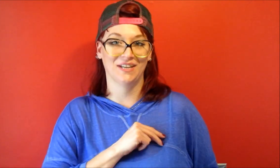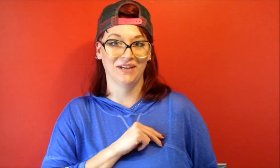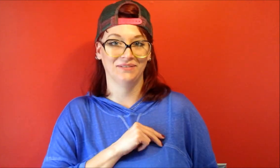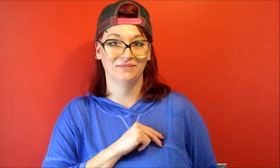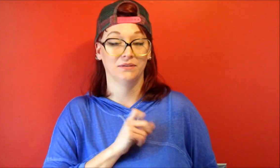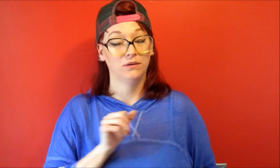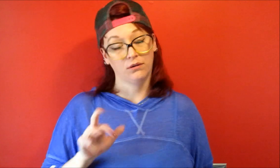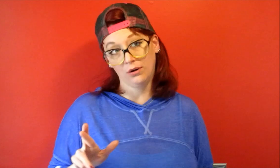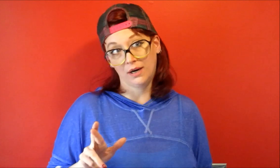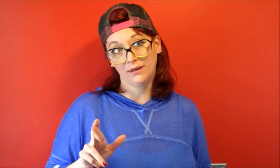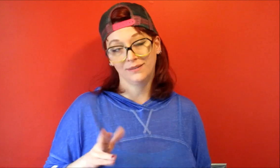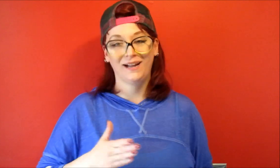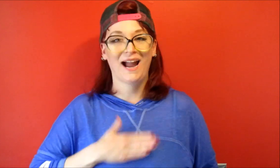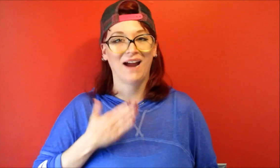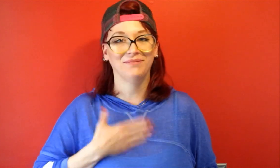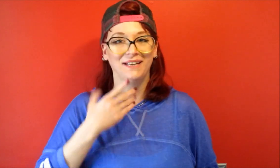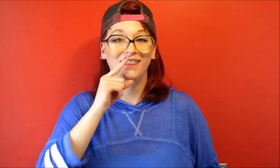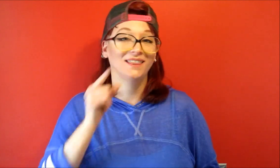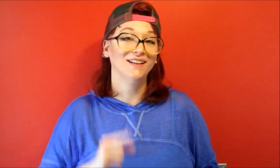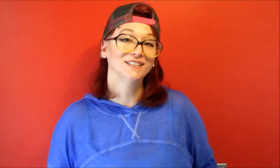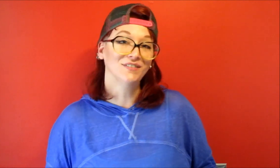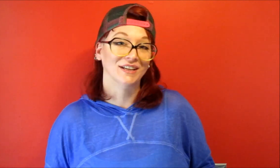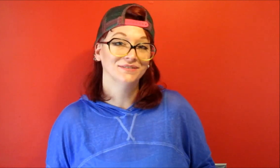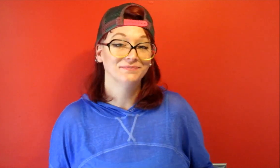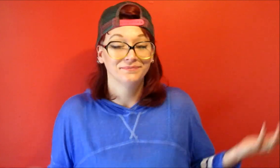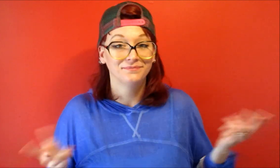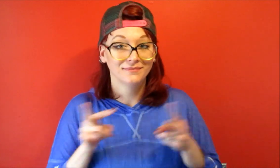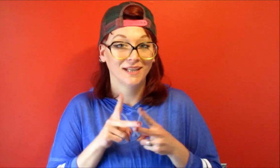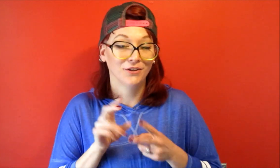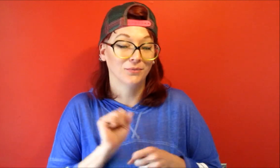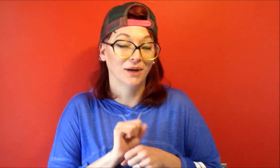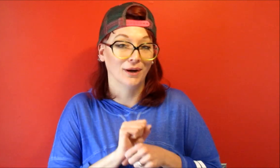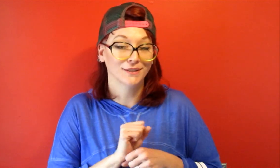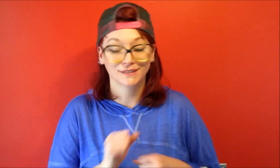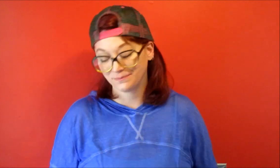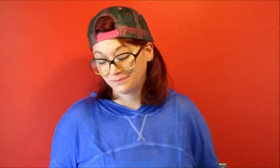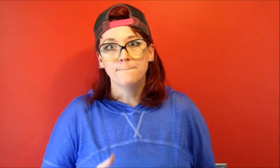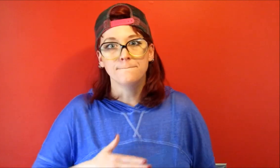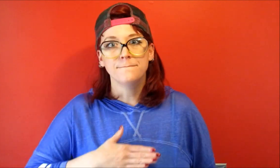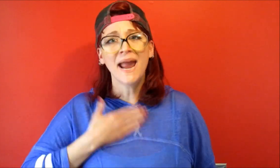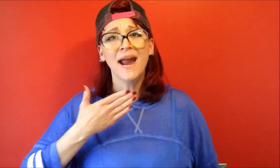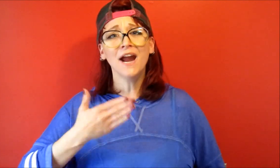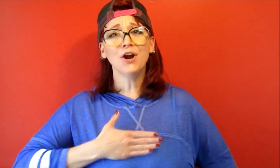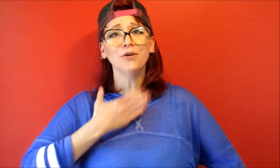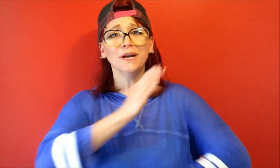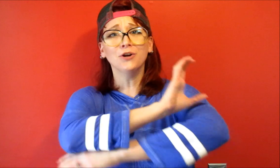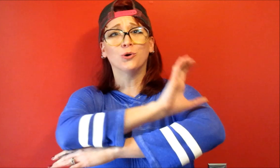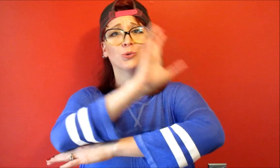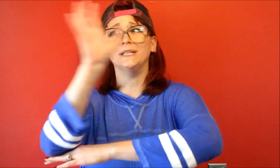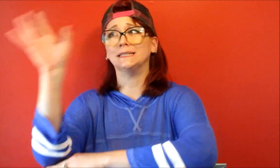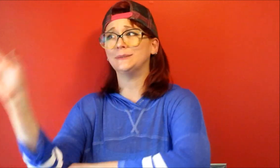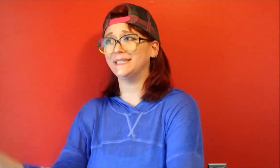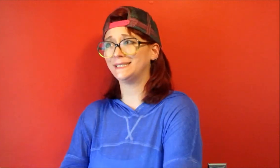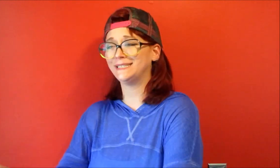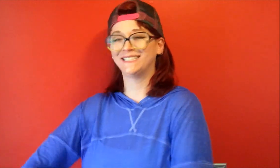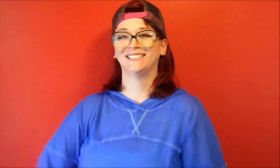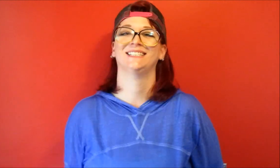or Happy Thanksgiving either way works Merry Christmas